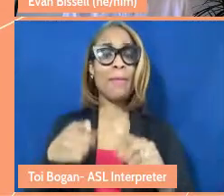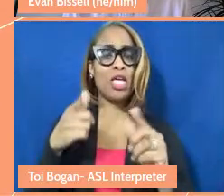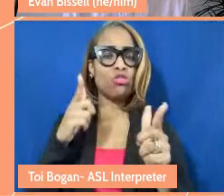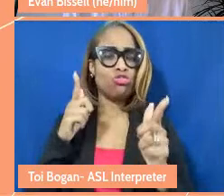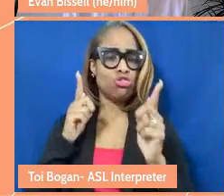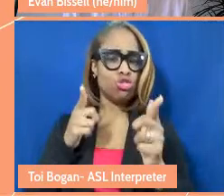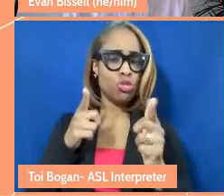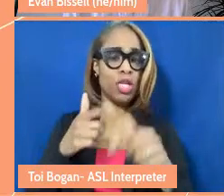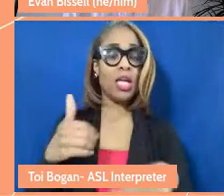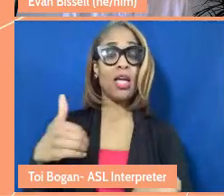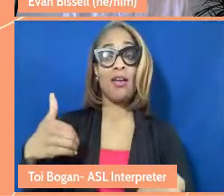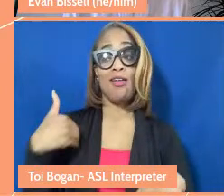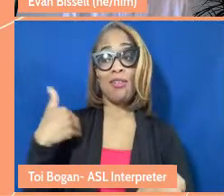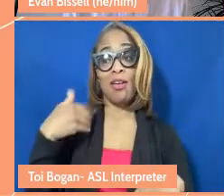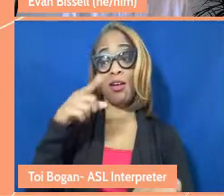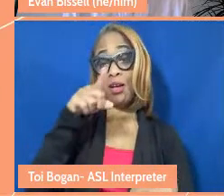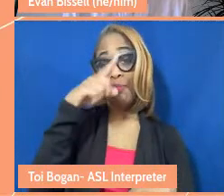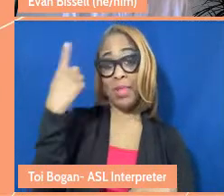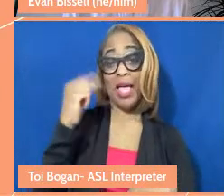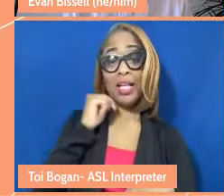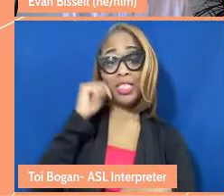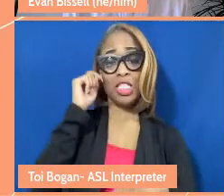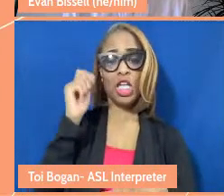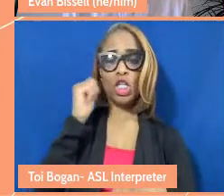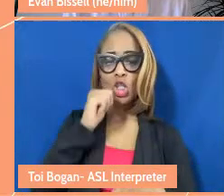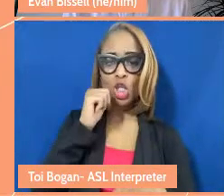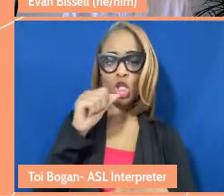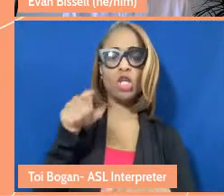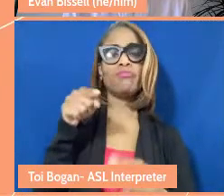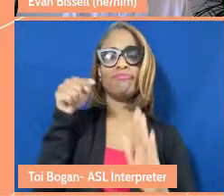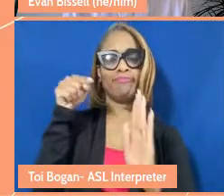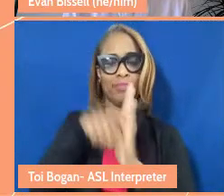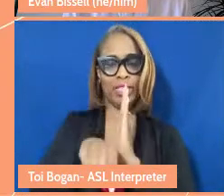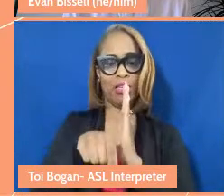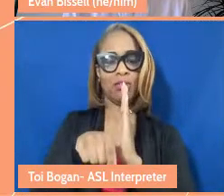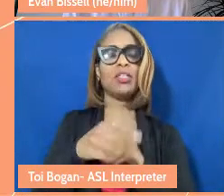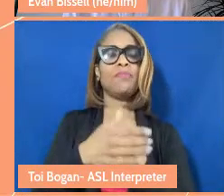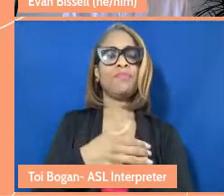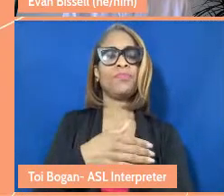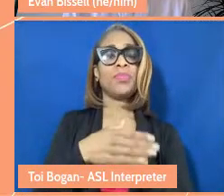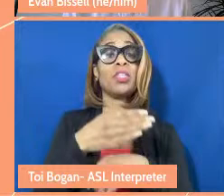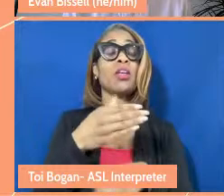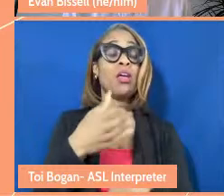black teenage girl had been killed. And there was this police officer who was, I think,